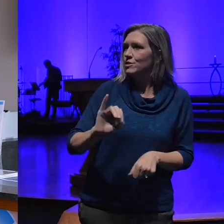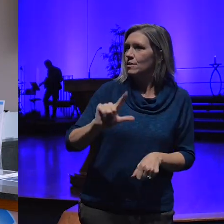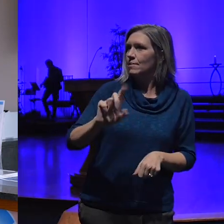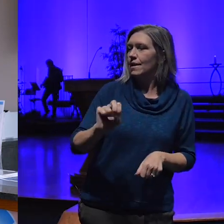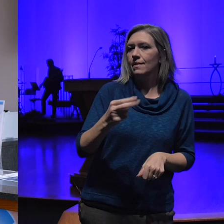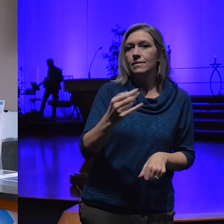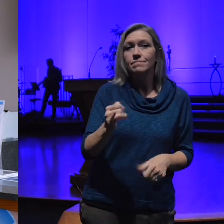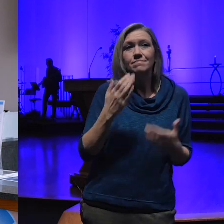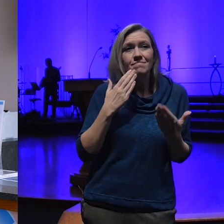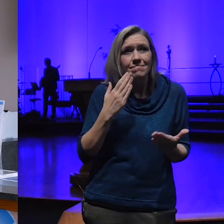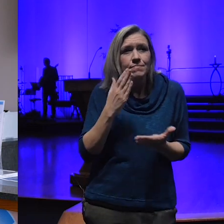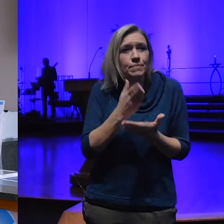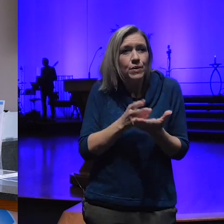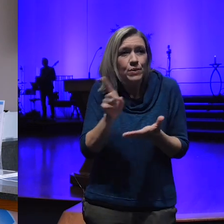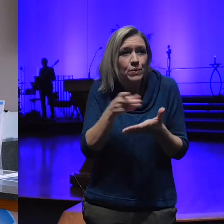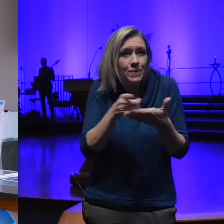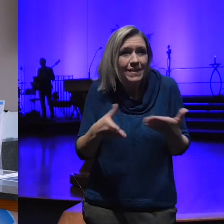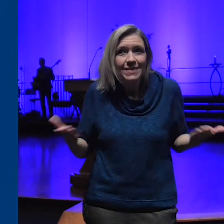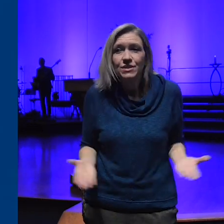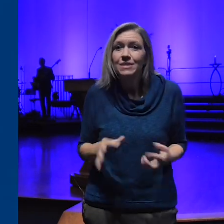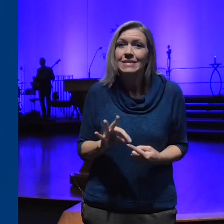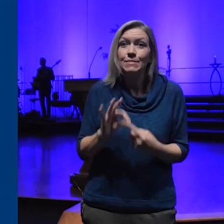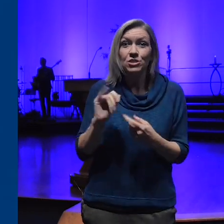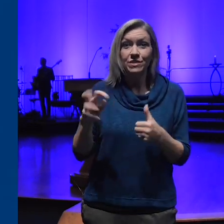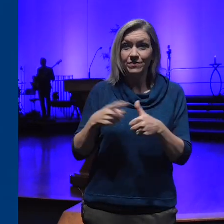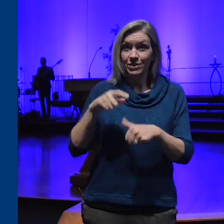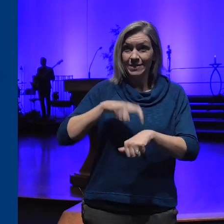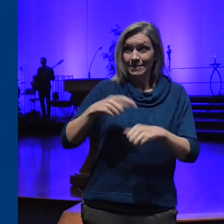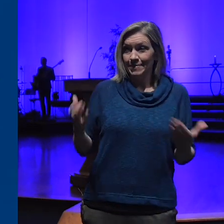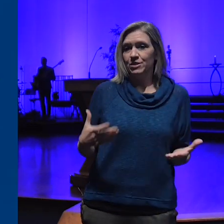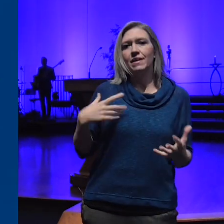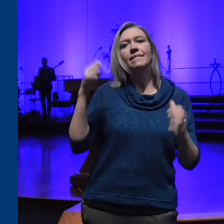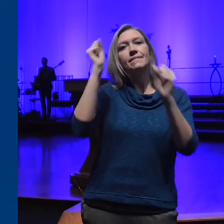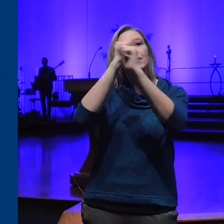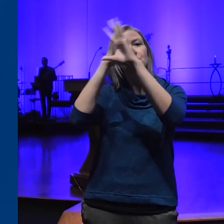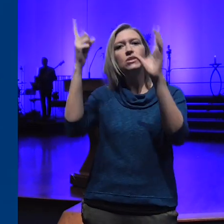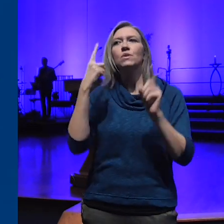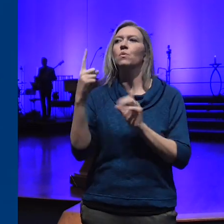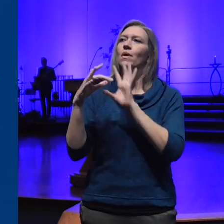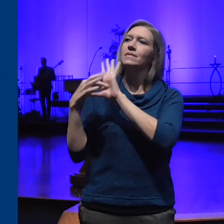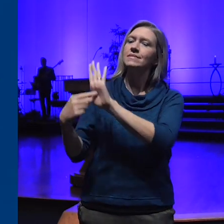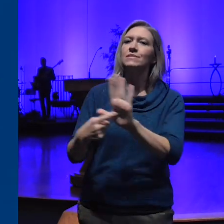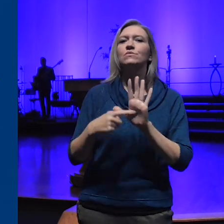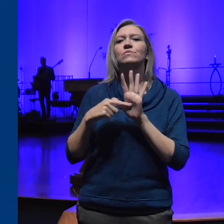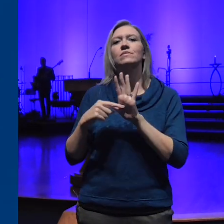part of your weekend with us especially if you're new our vision Oneness revealed a world of love